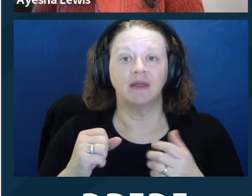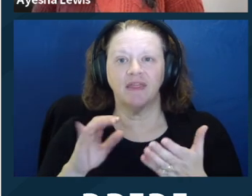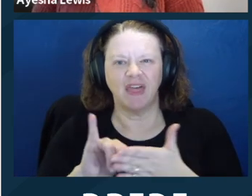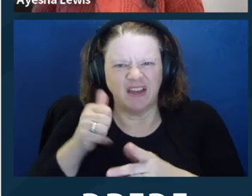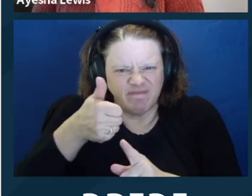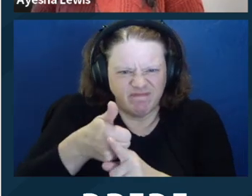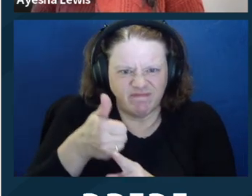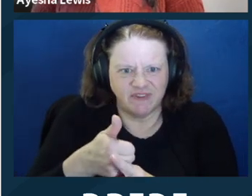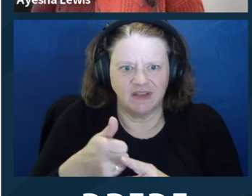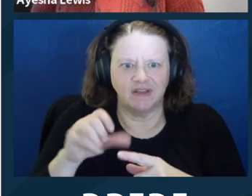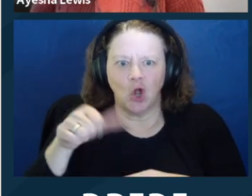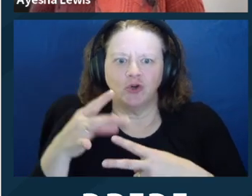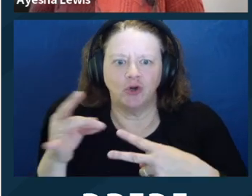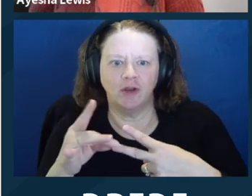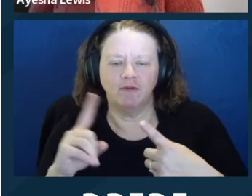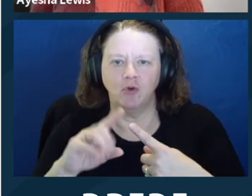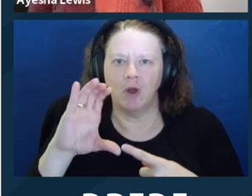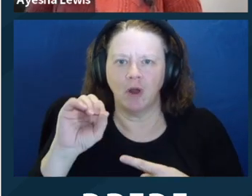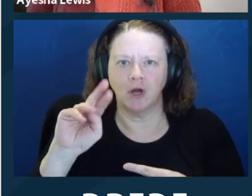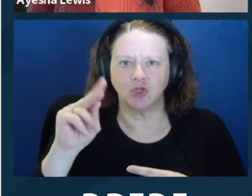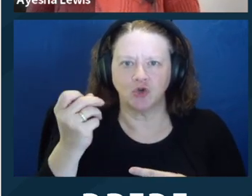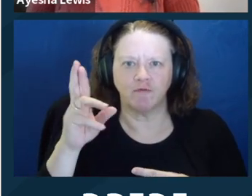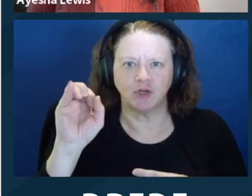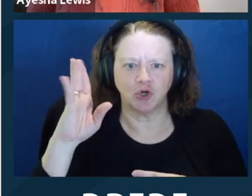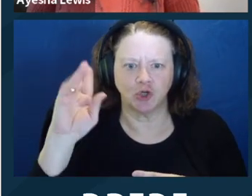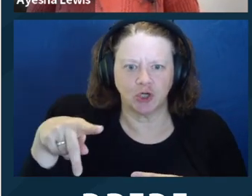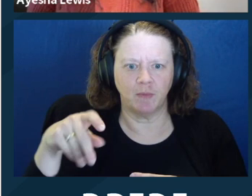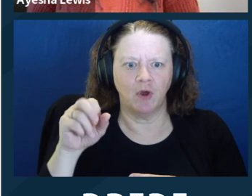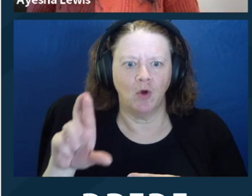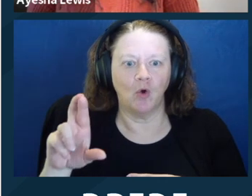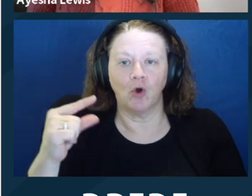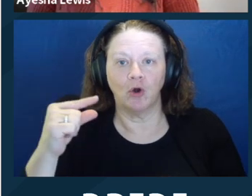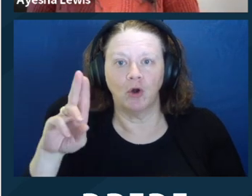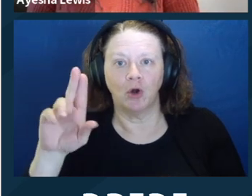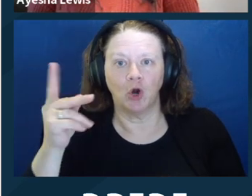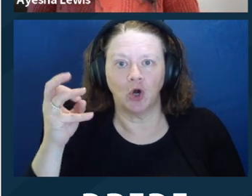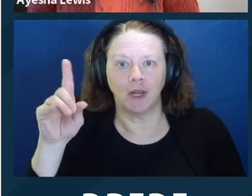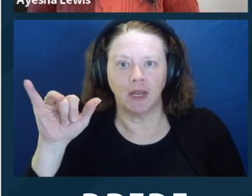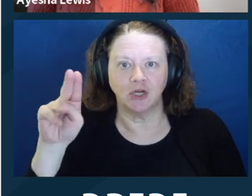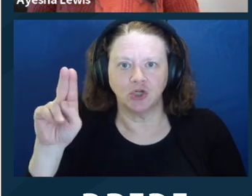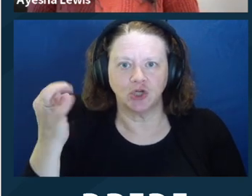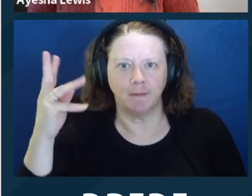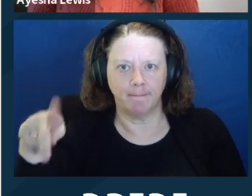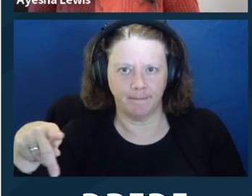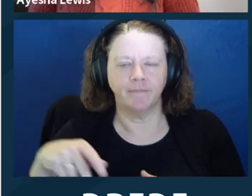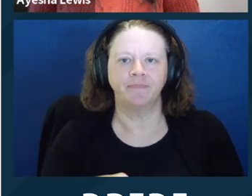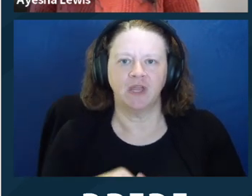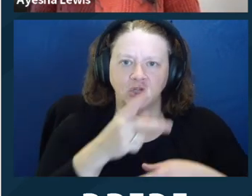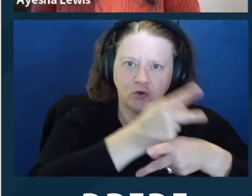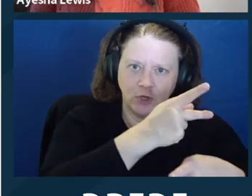So what are an attorney's obligations and responsibilities with a client using supported